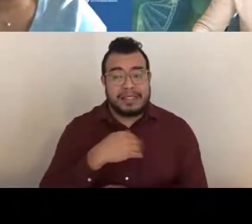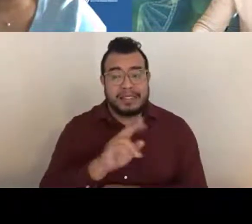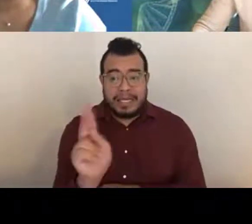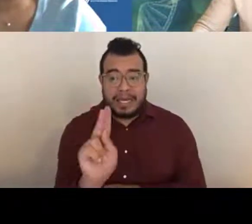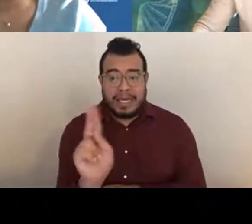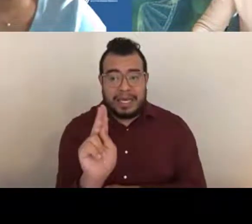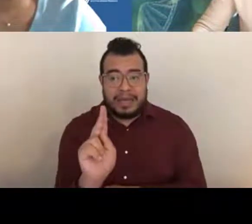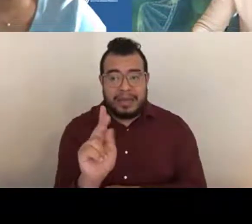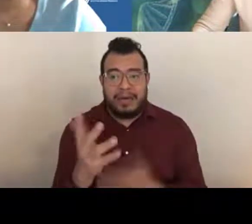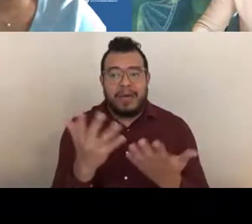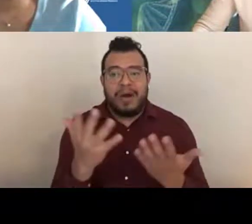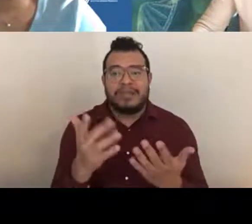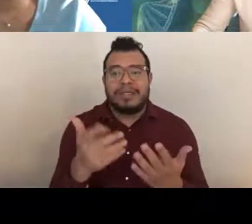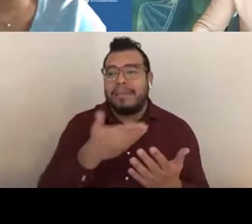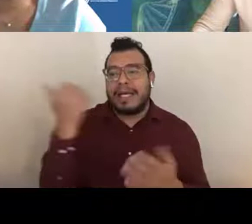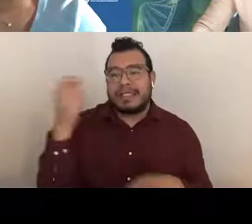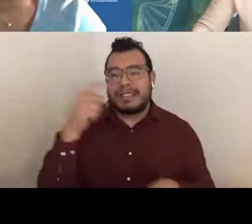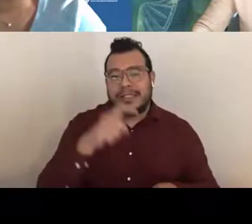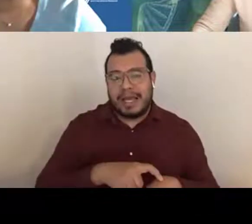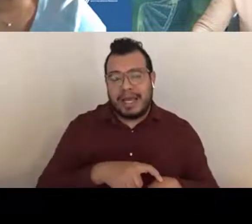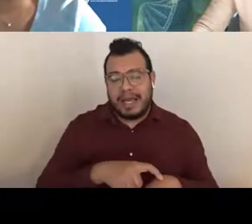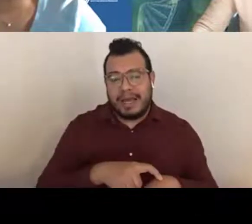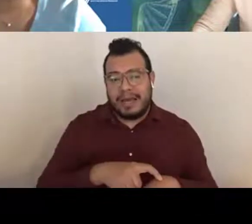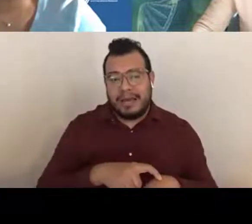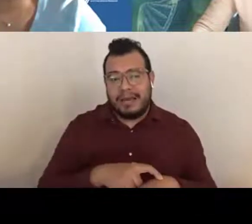applying for our grant, our mechanism?